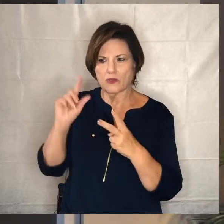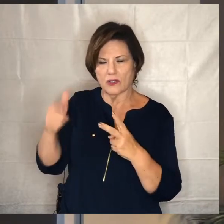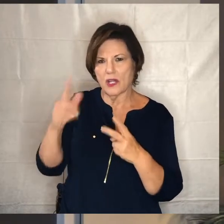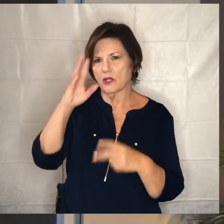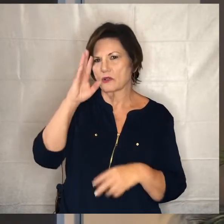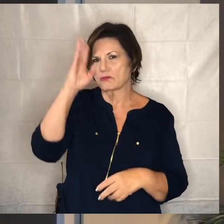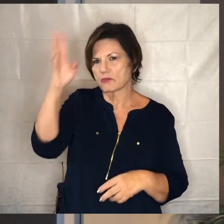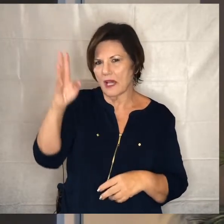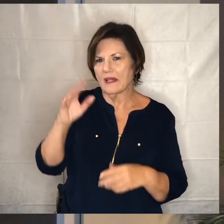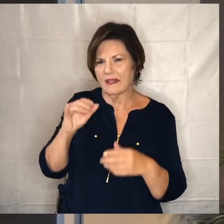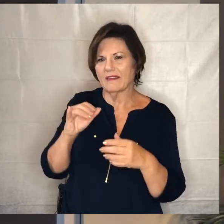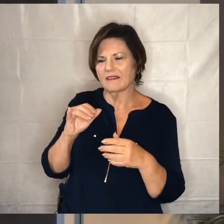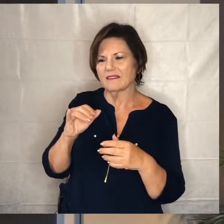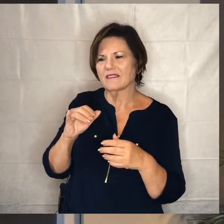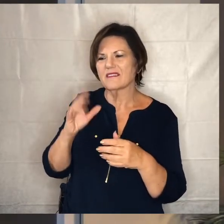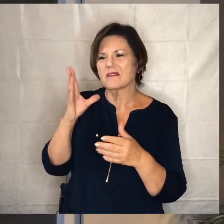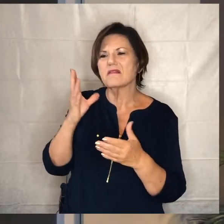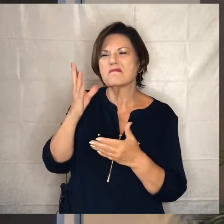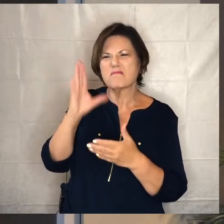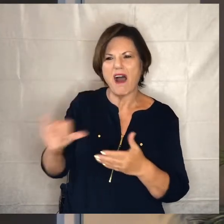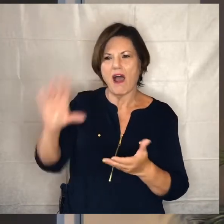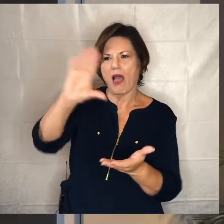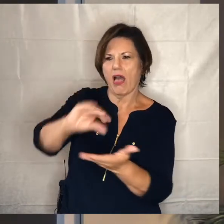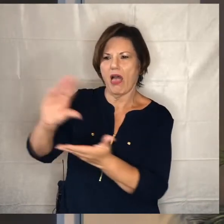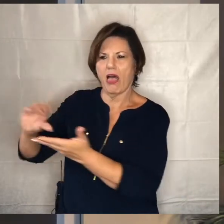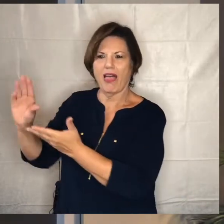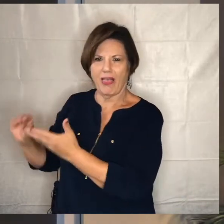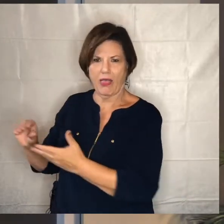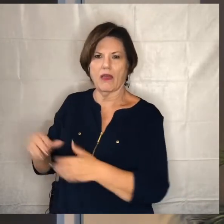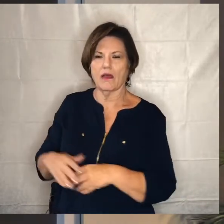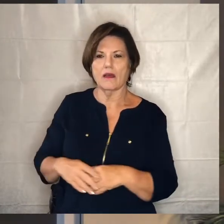safety net by doing this and as the disciples listen to the